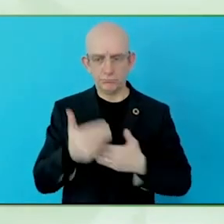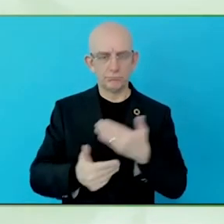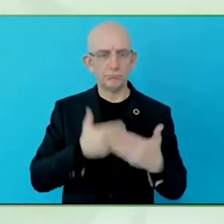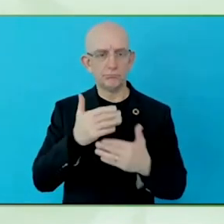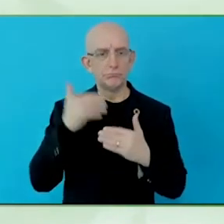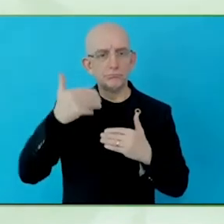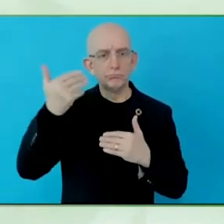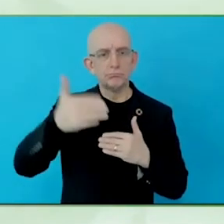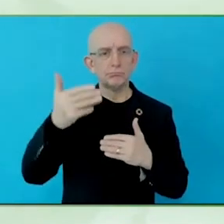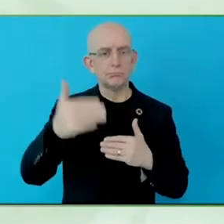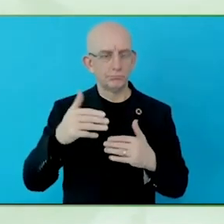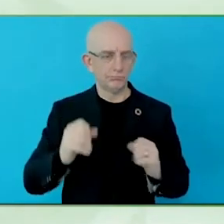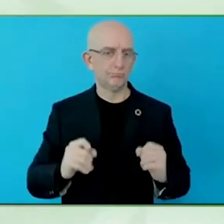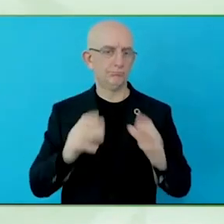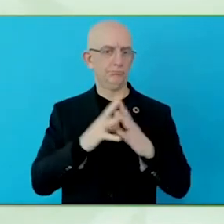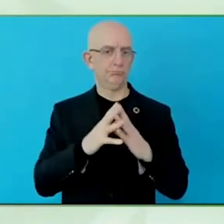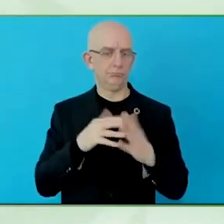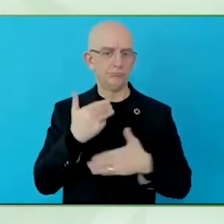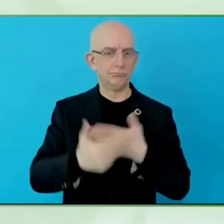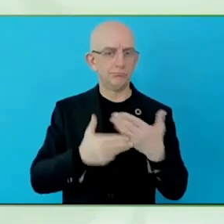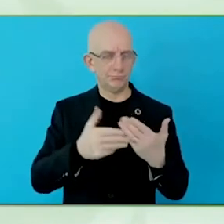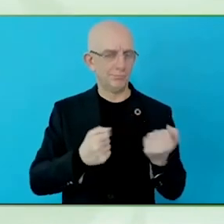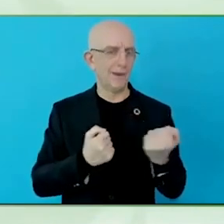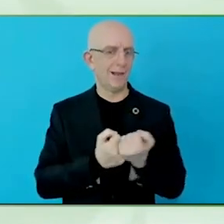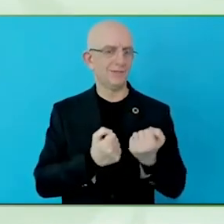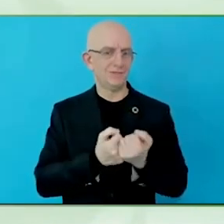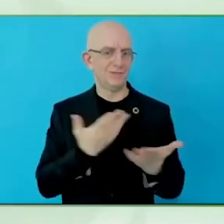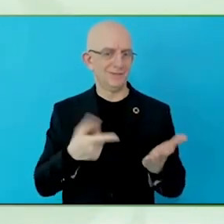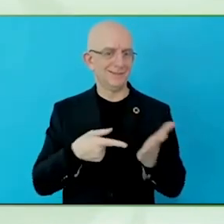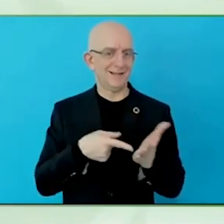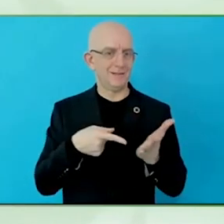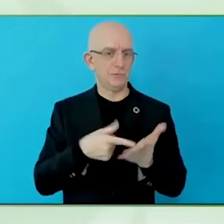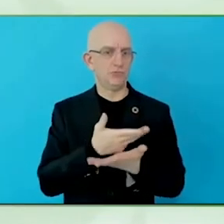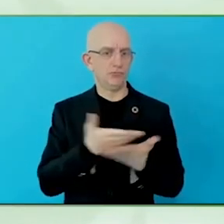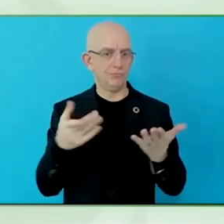At the Zero Project of course, we are also collecting evidence of